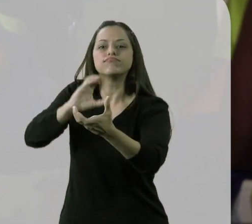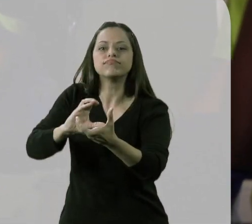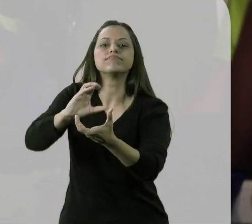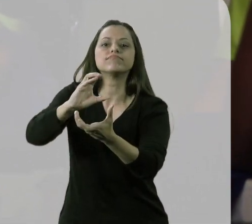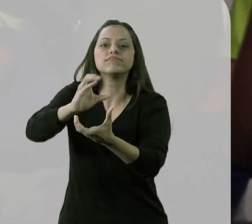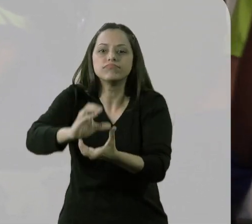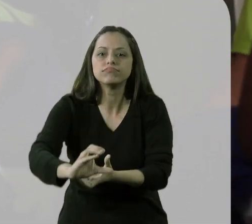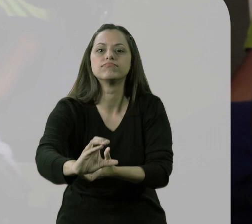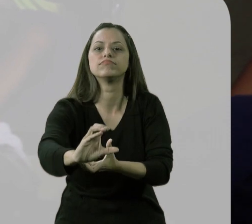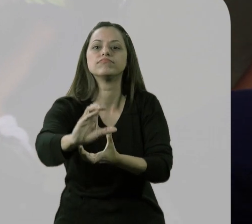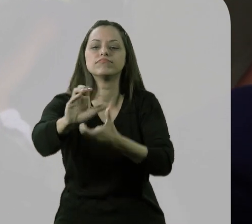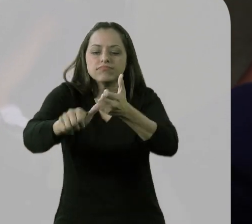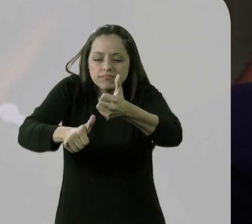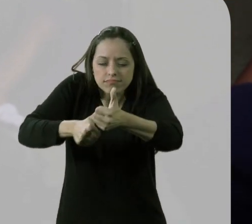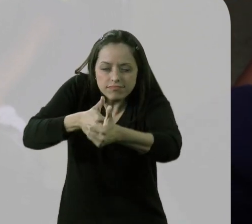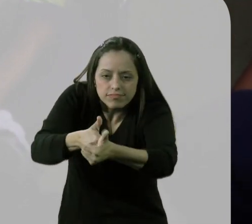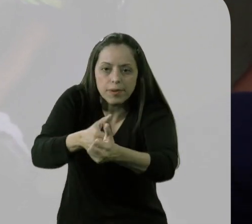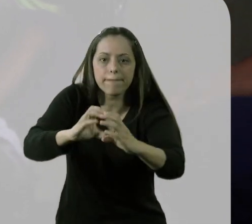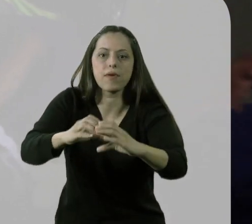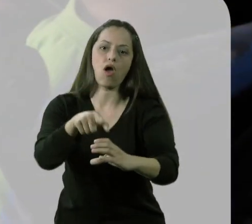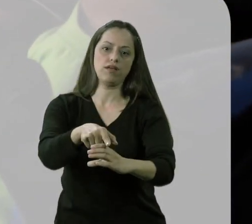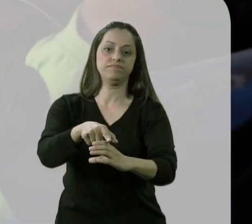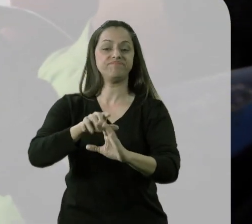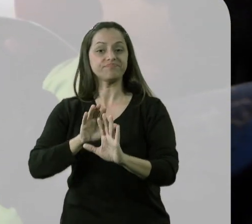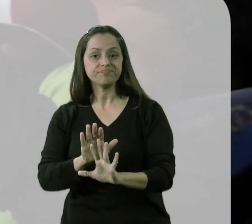for us to consider that he actually managed to hold the ball and drop it all by himself.